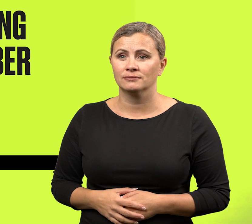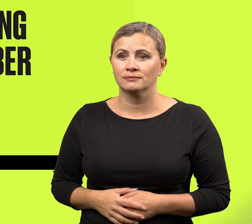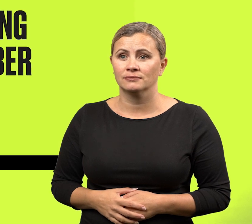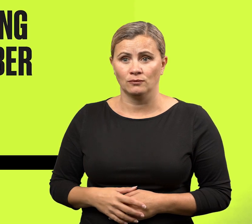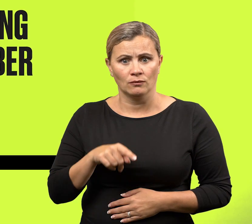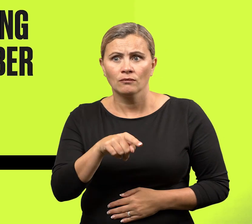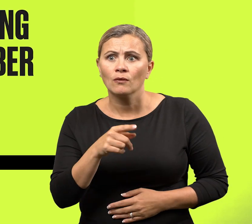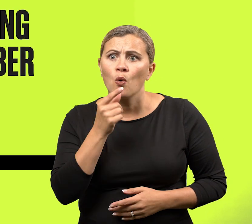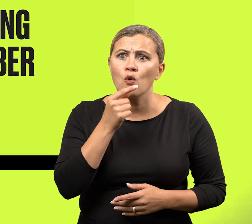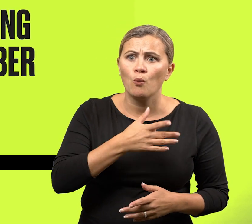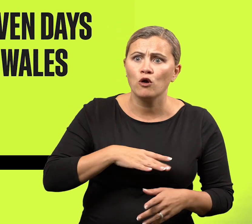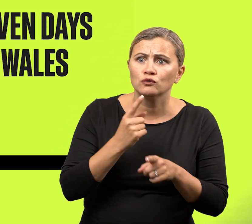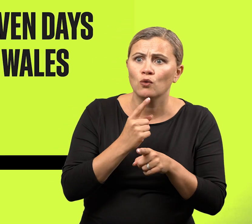Who would you talk to if you talk to the past?